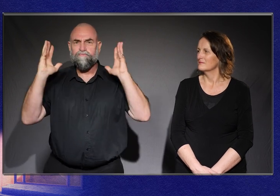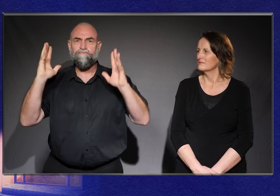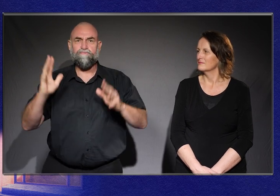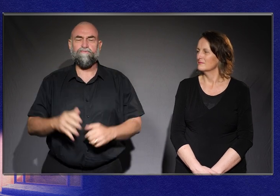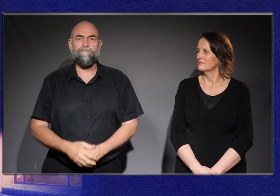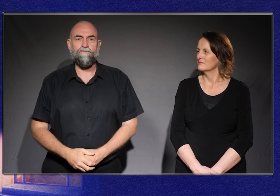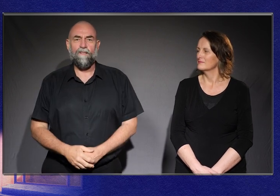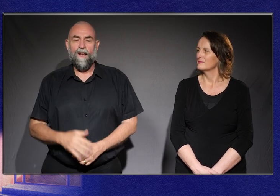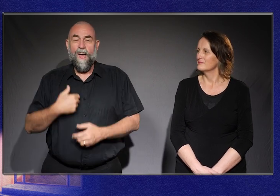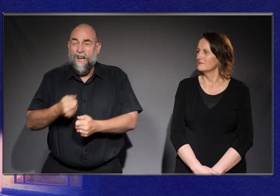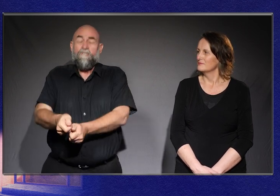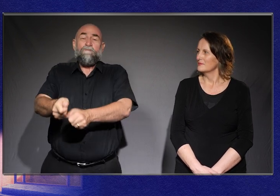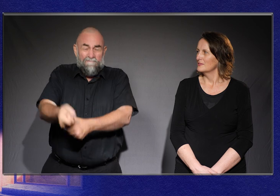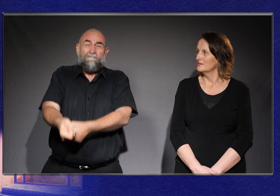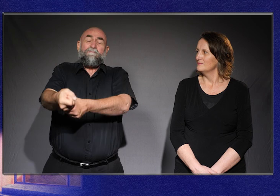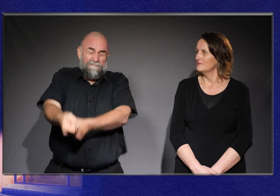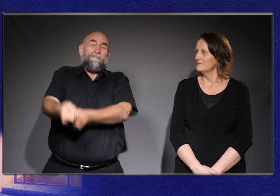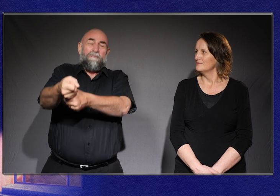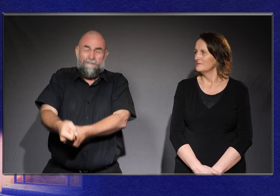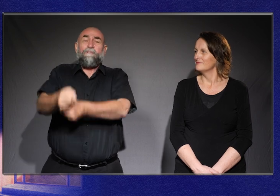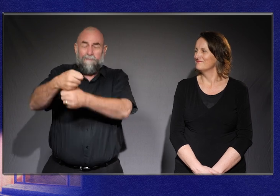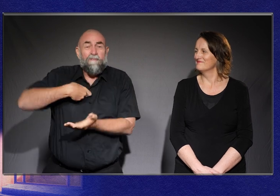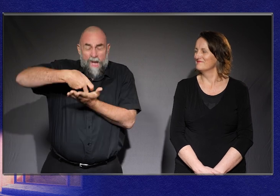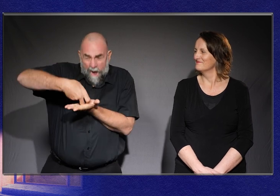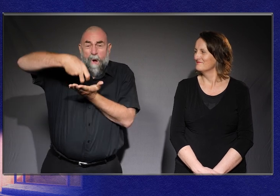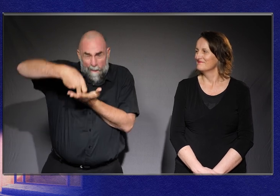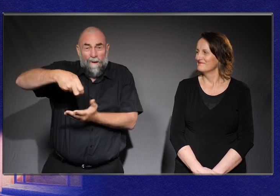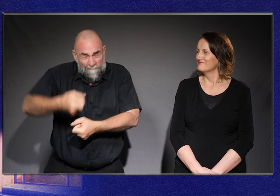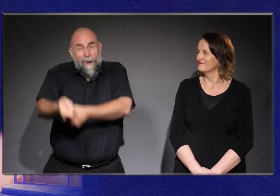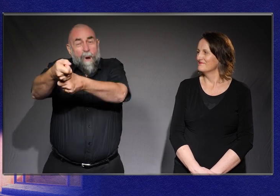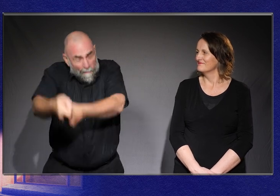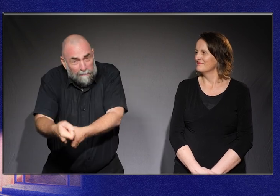I was getting dragged all over the place, holding onto those things.